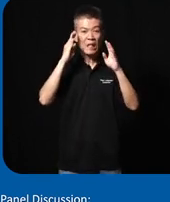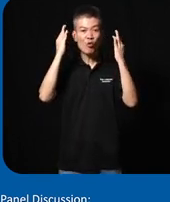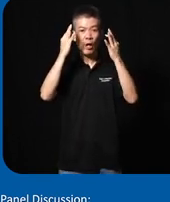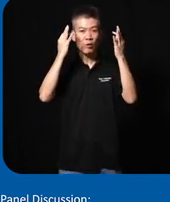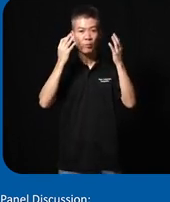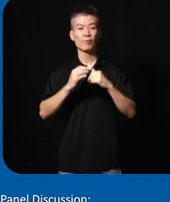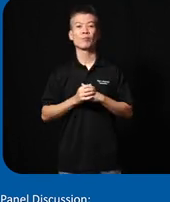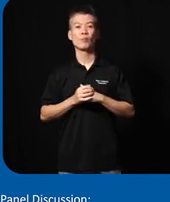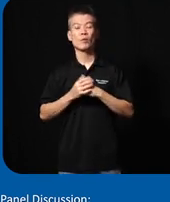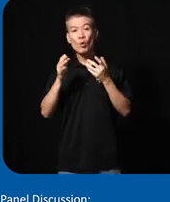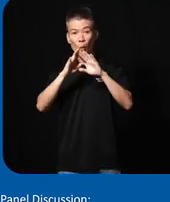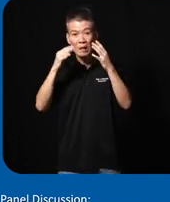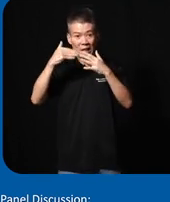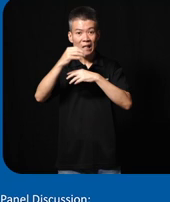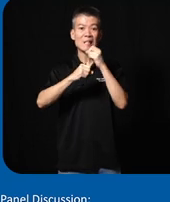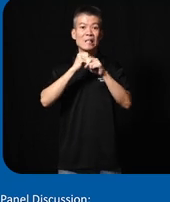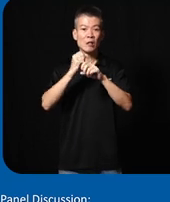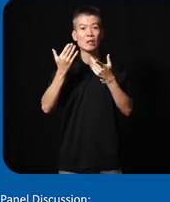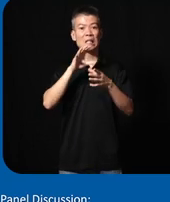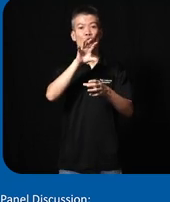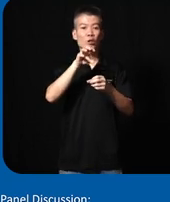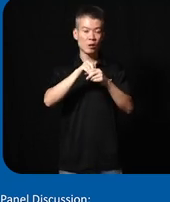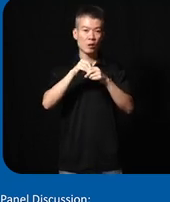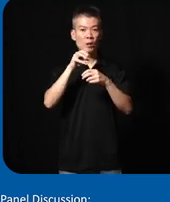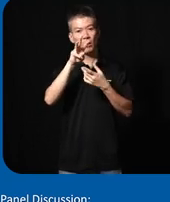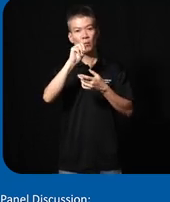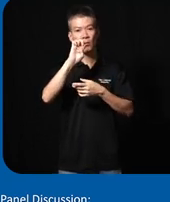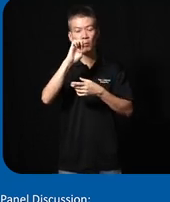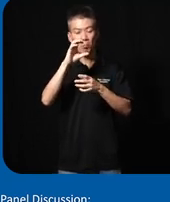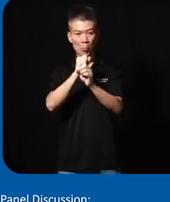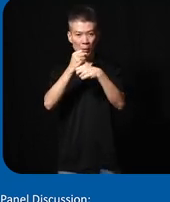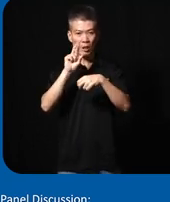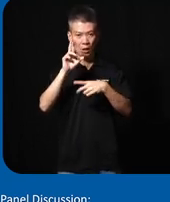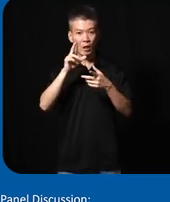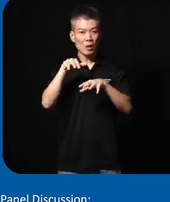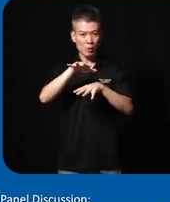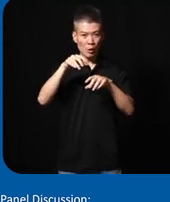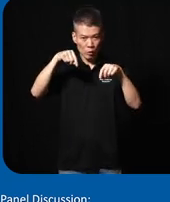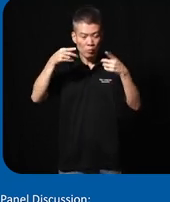and opening next year will be our inclusive maker space so today I'm going to focus on